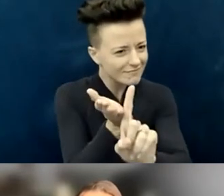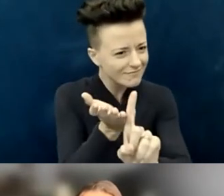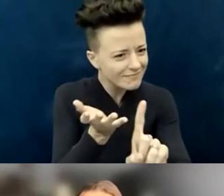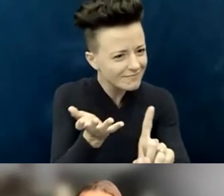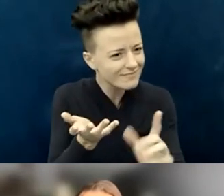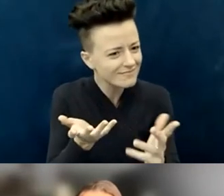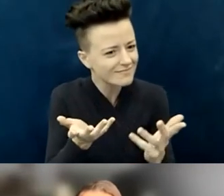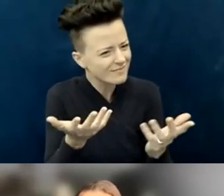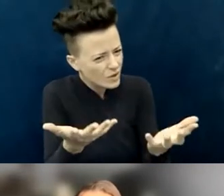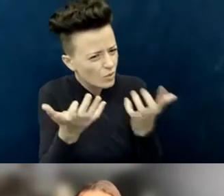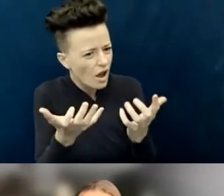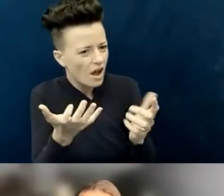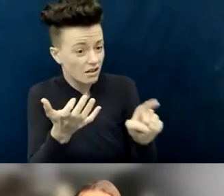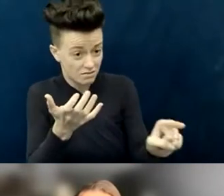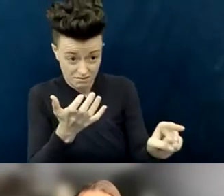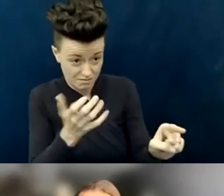...members of the church, maybe,